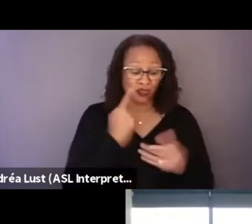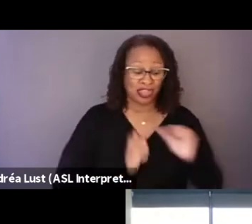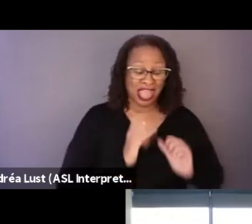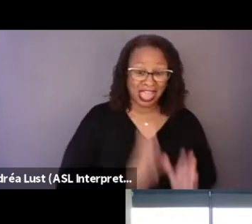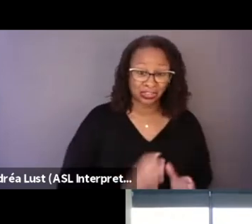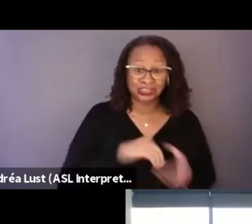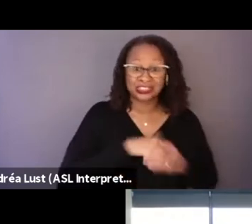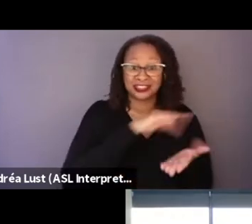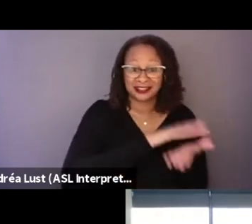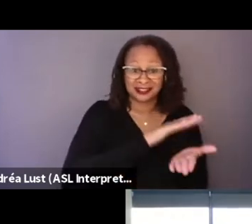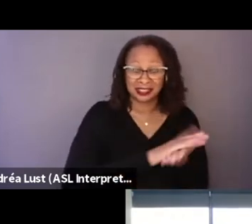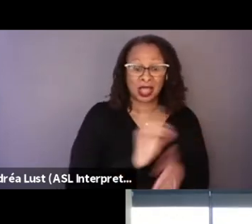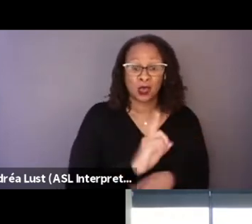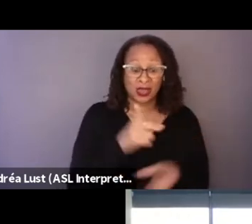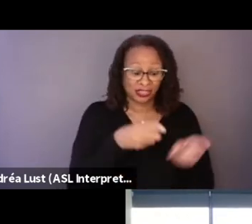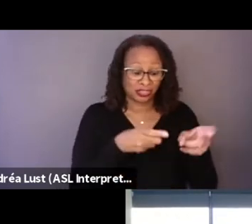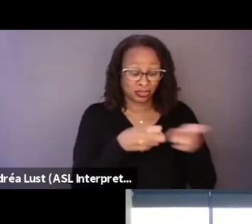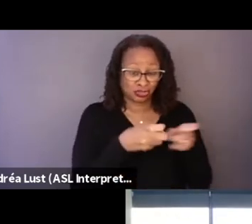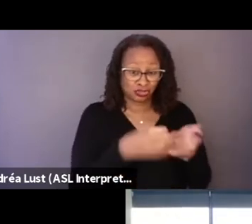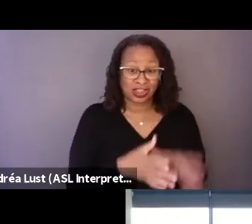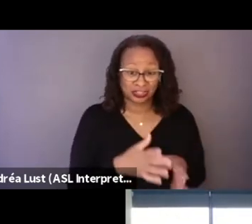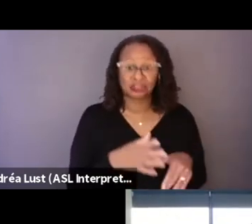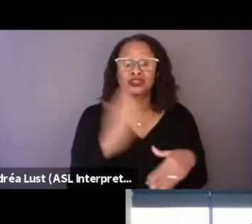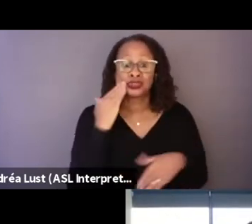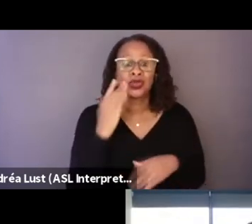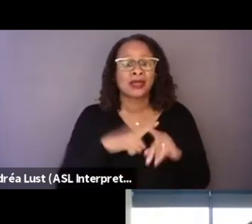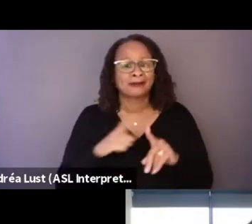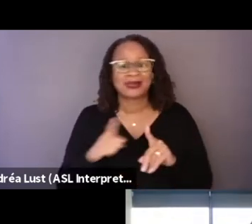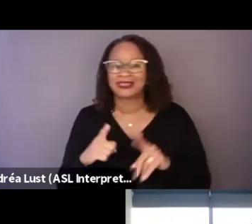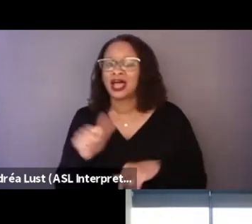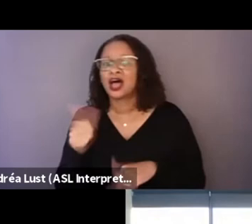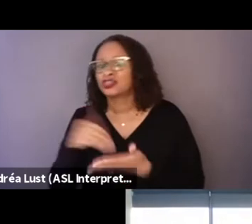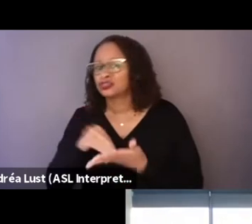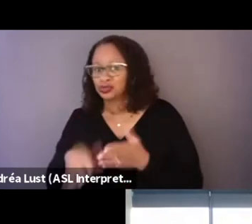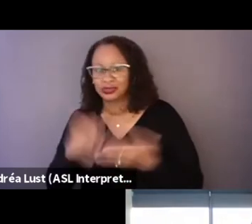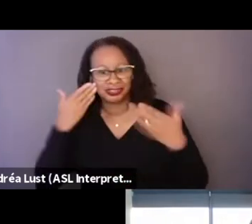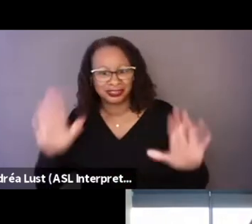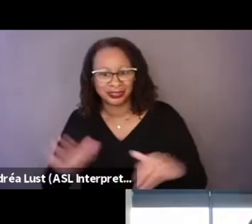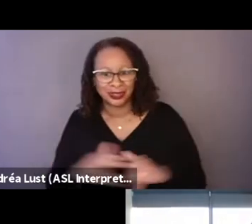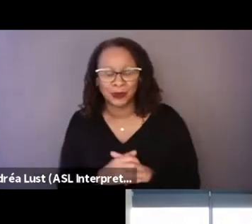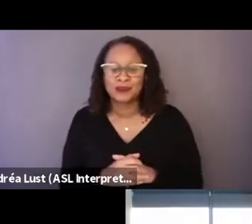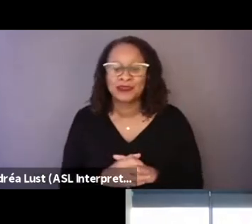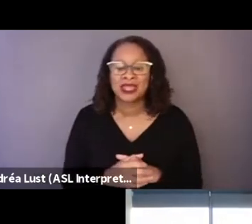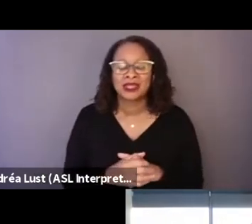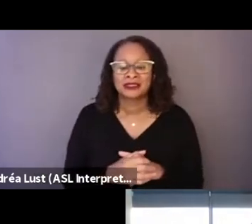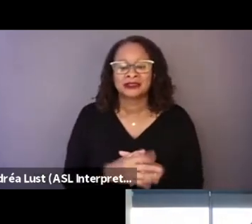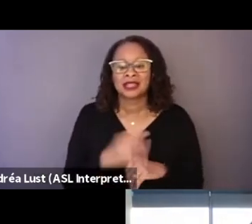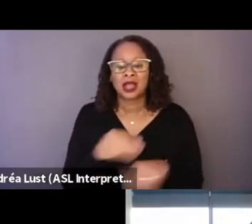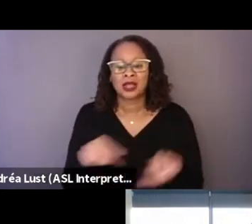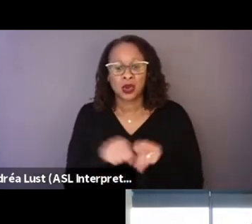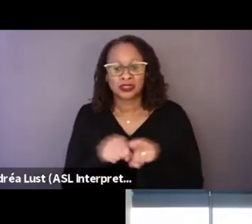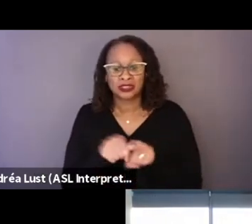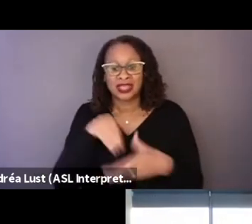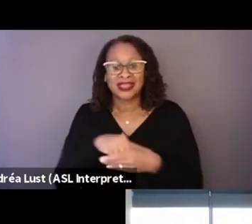where the directors knew but the cadets didn't, that they were actors. And also in the patrolling.